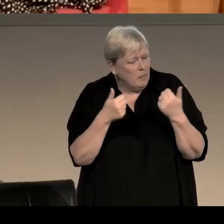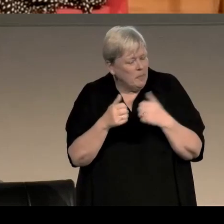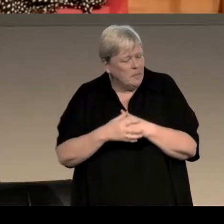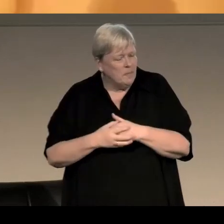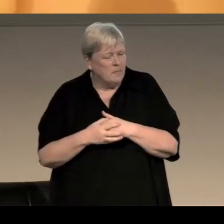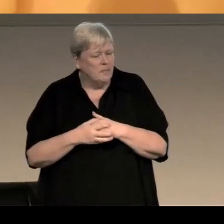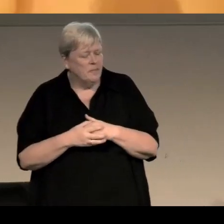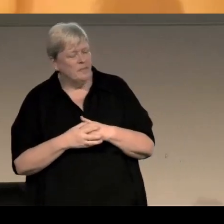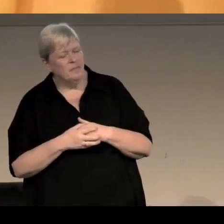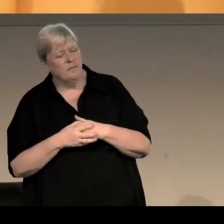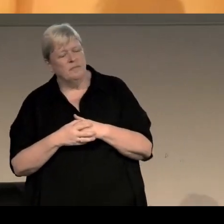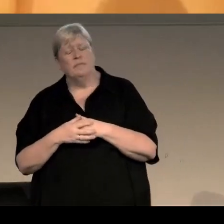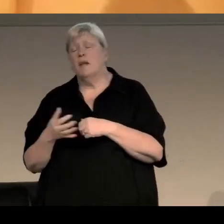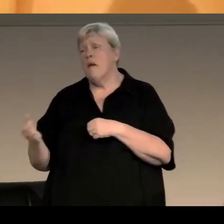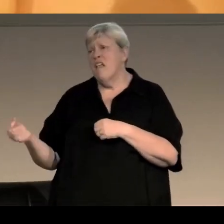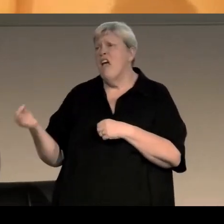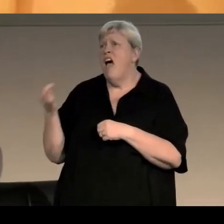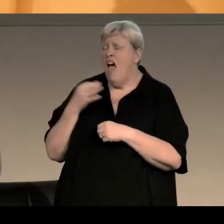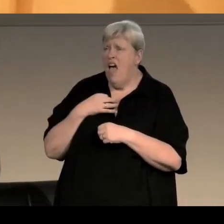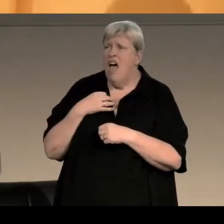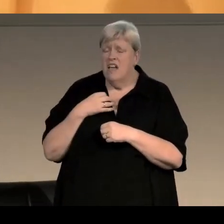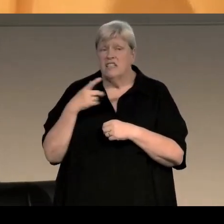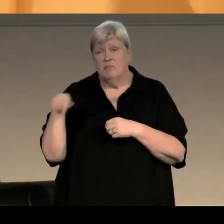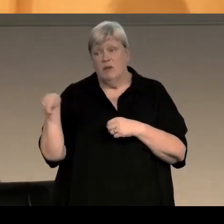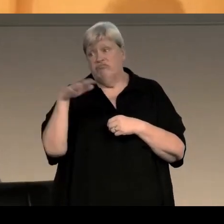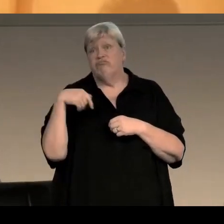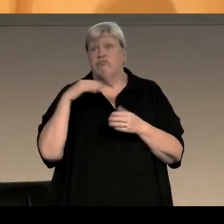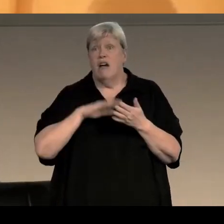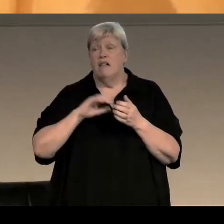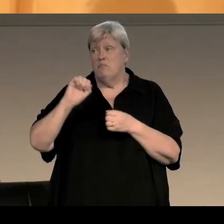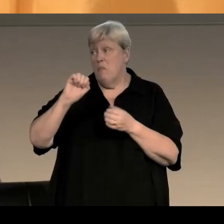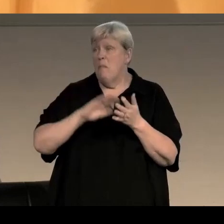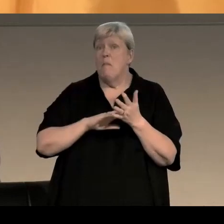Well I was asked by the Agatha Christie estate to bring an anthology next year of